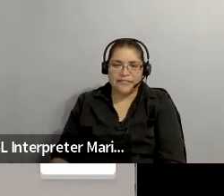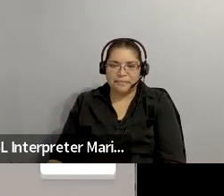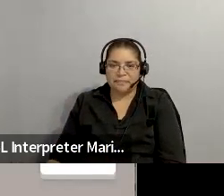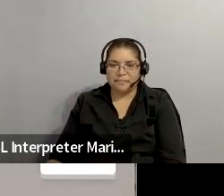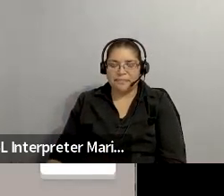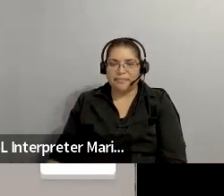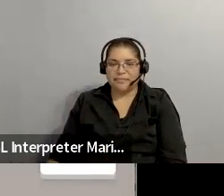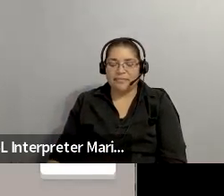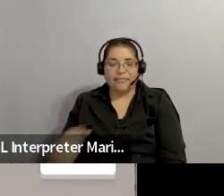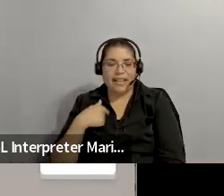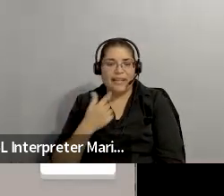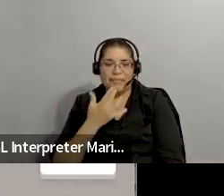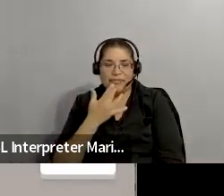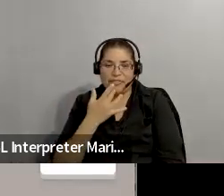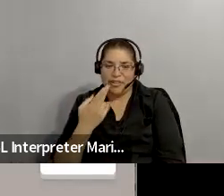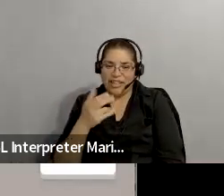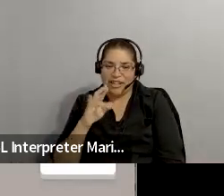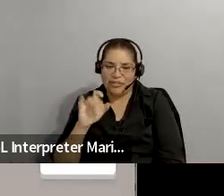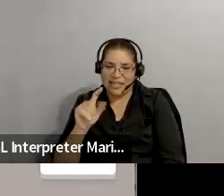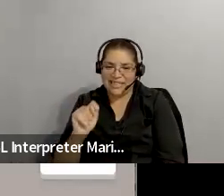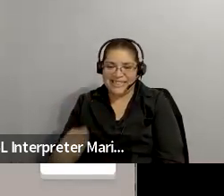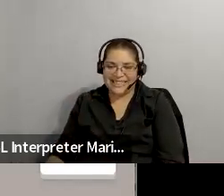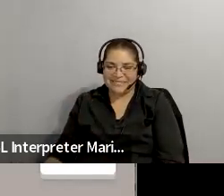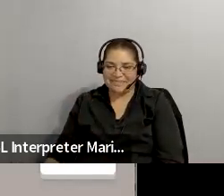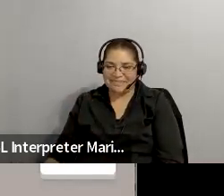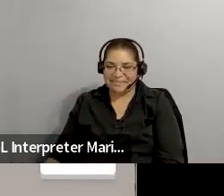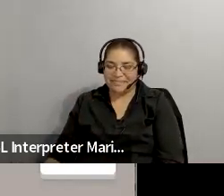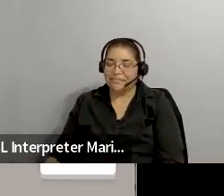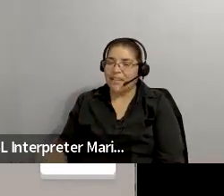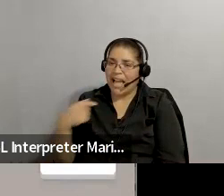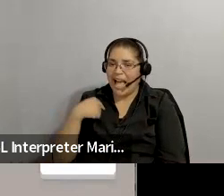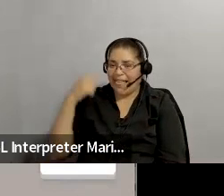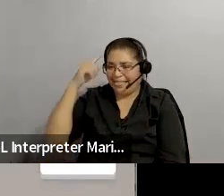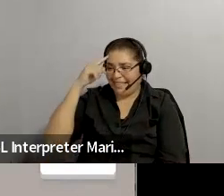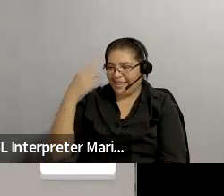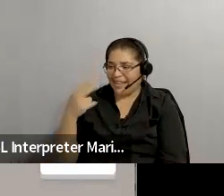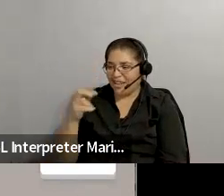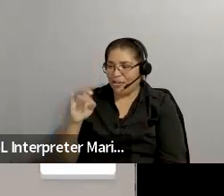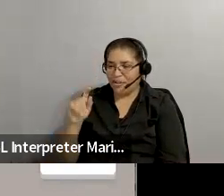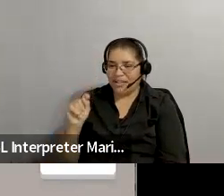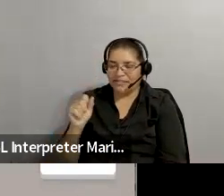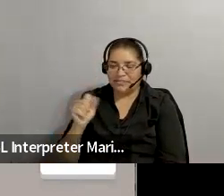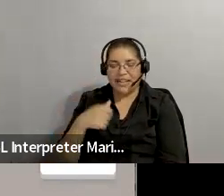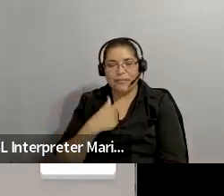: That's a name you don't hear very often anymore. : Harriet Tubman for sure.